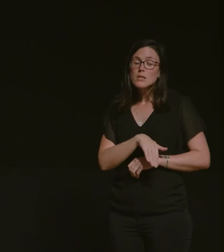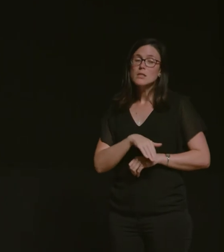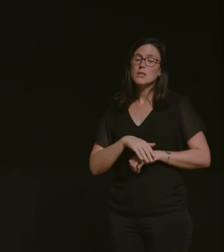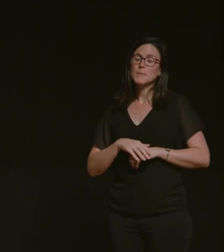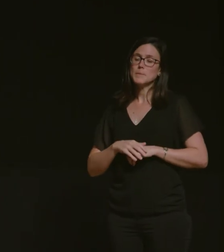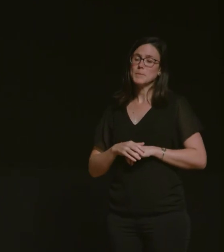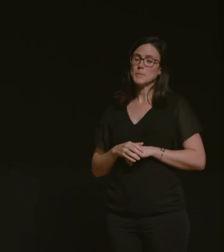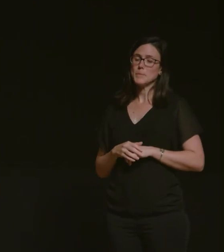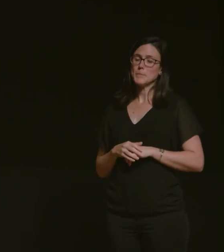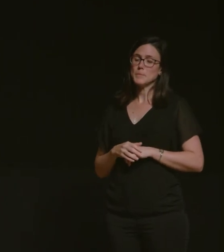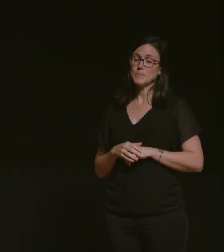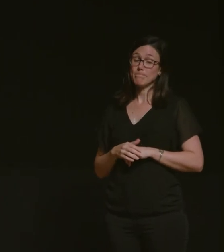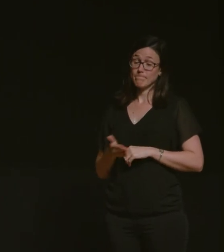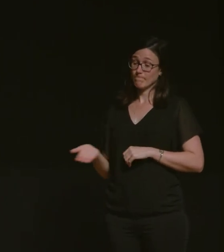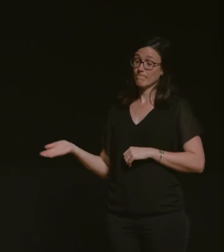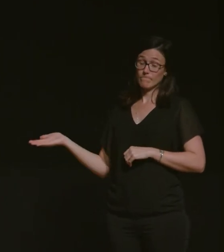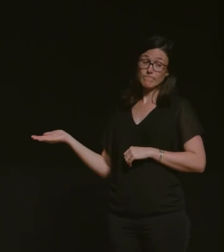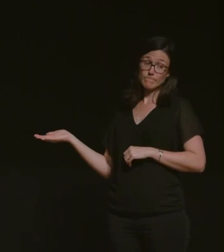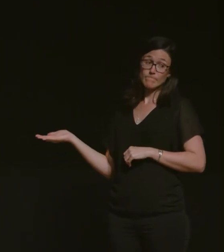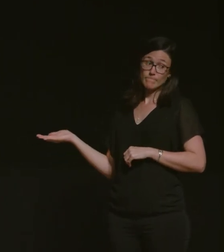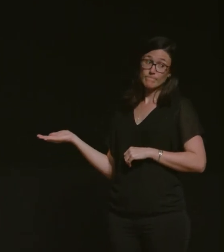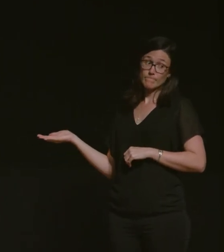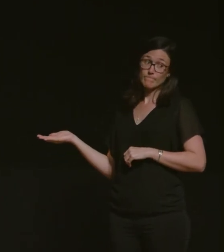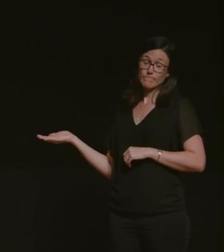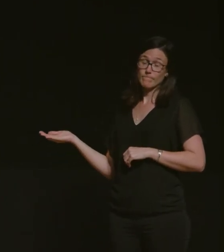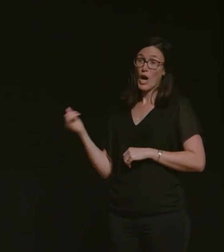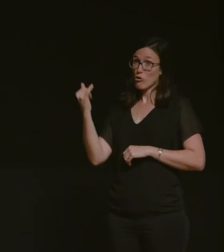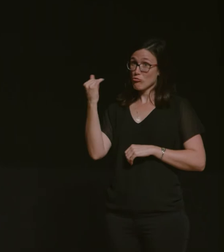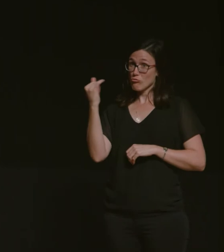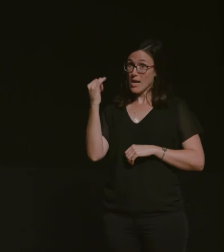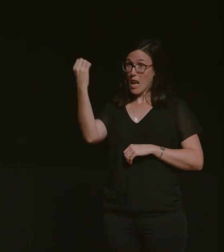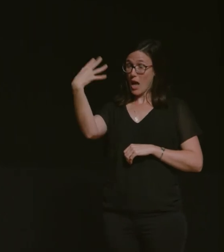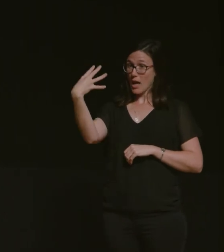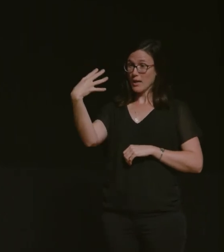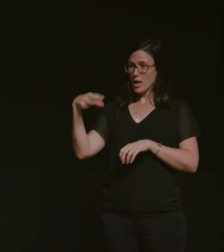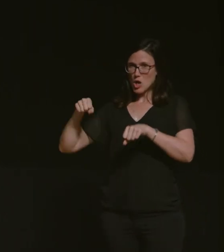well there he is the light turns green and he zooms off and she goes